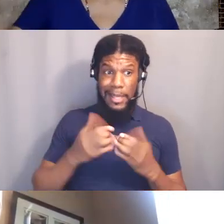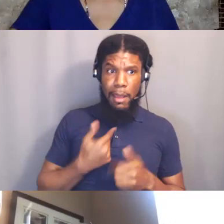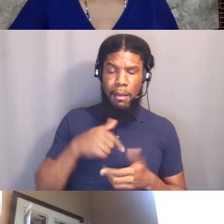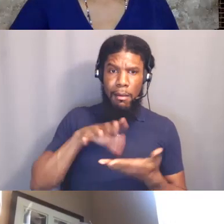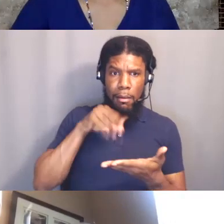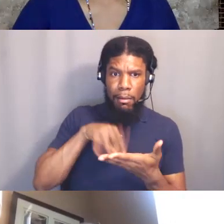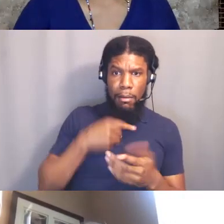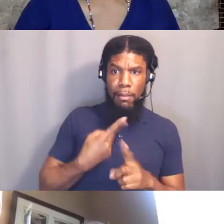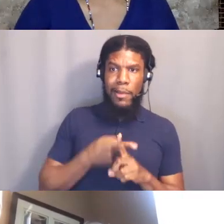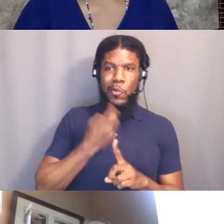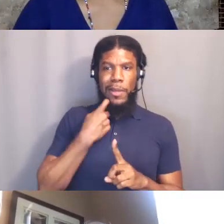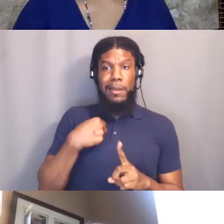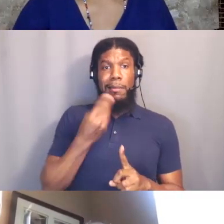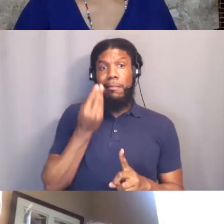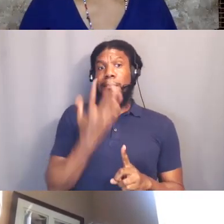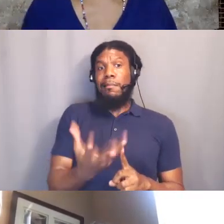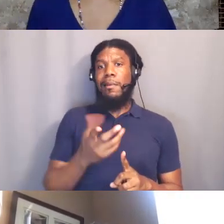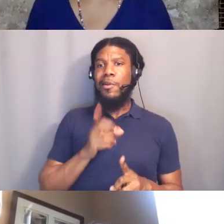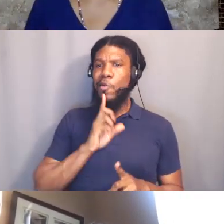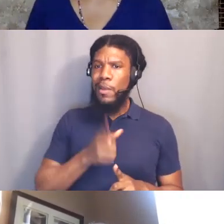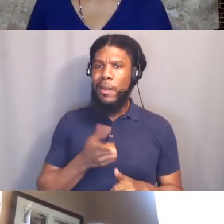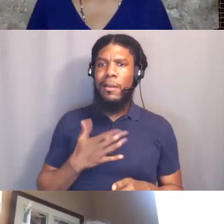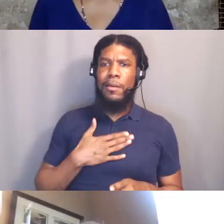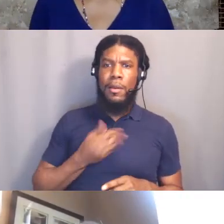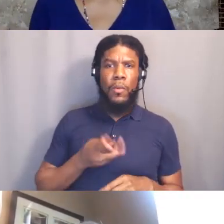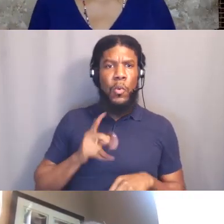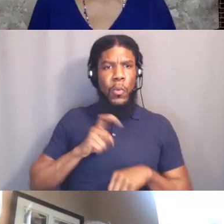I've kind of spent some time breaking down definitions